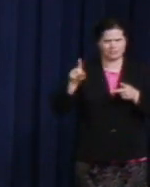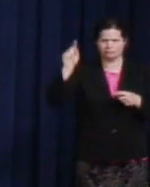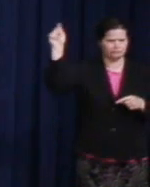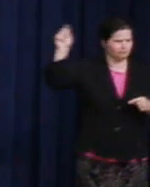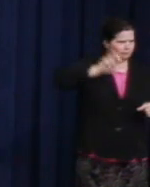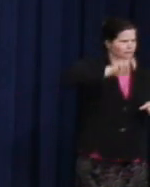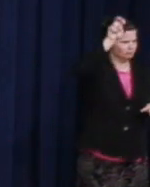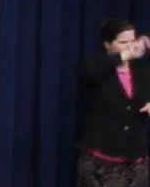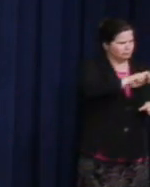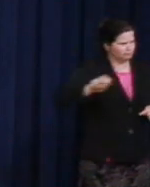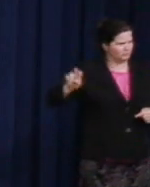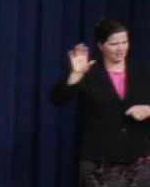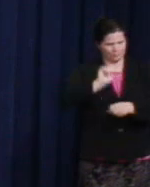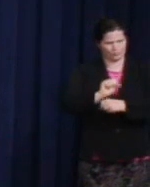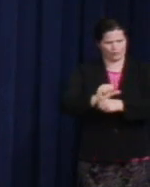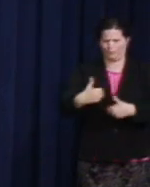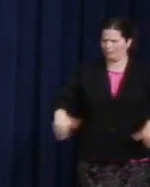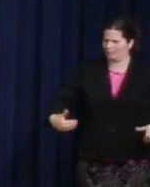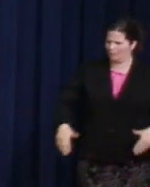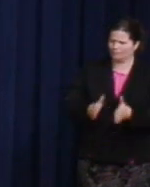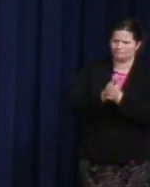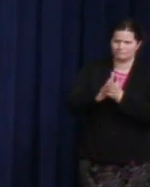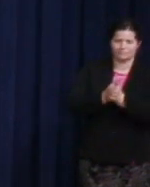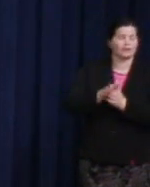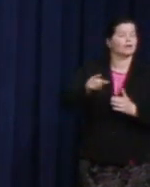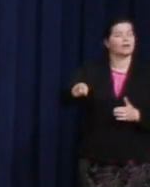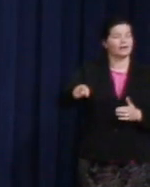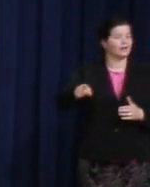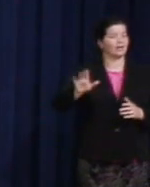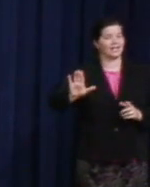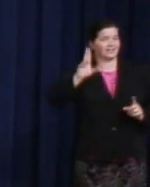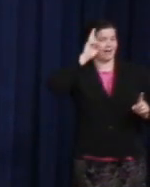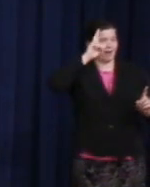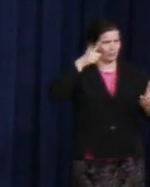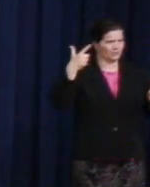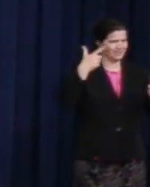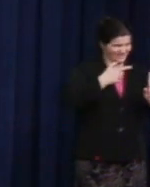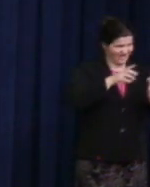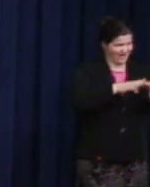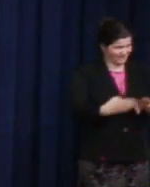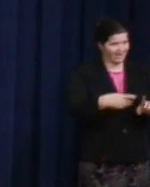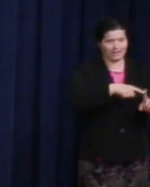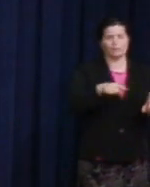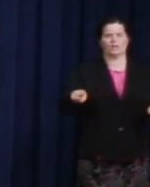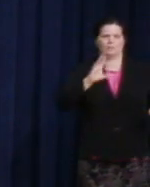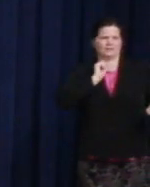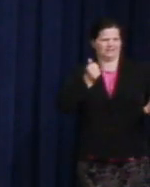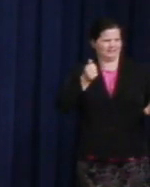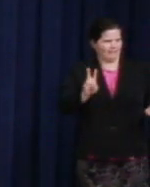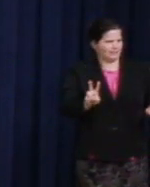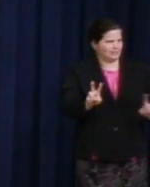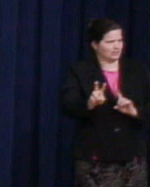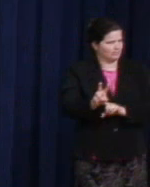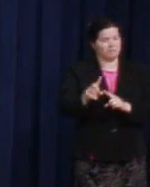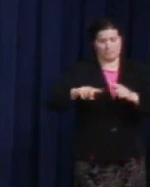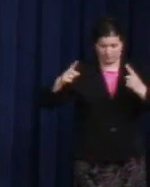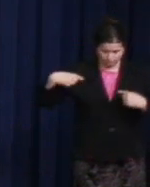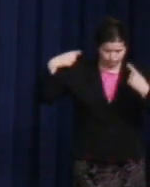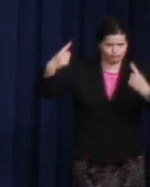Stuart was just 17 years old when his uncle was assassinated, but he had worked diligently and tirelessly to preserve Harvey Milk's legacy and spread his message of hope.